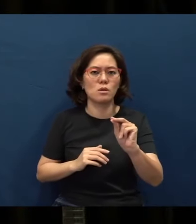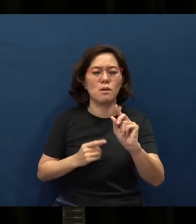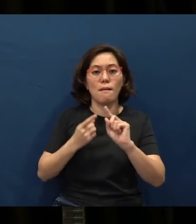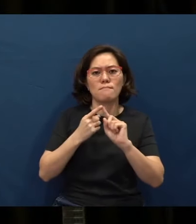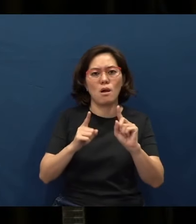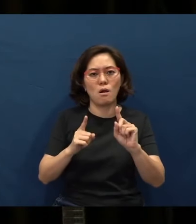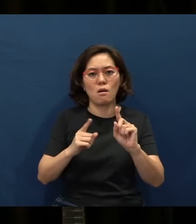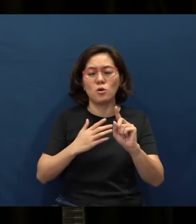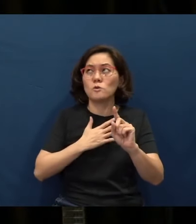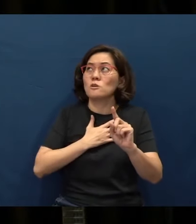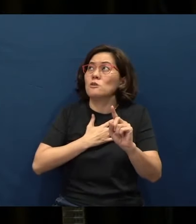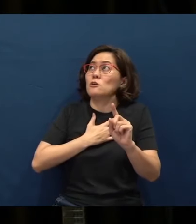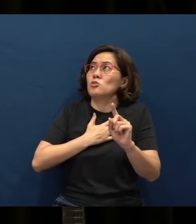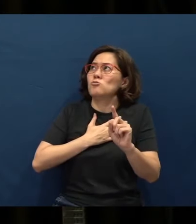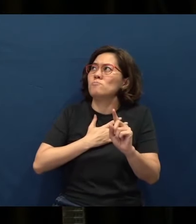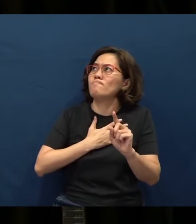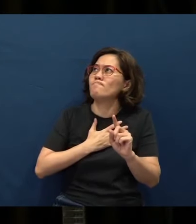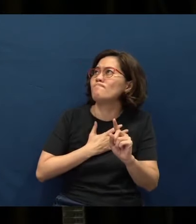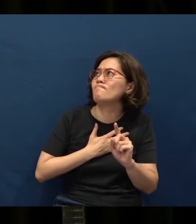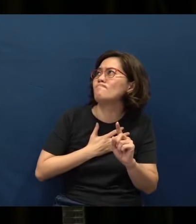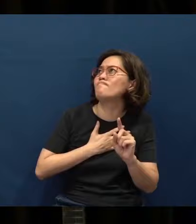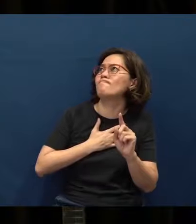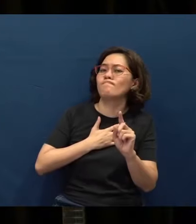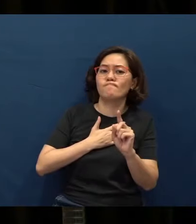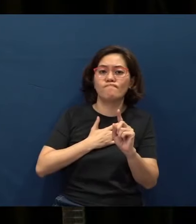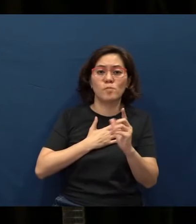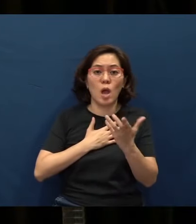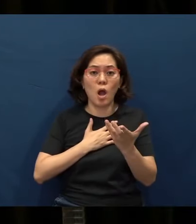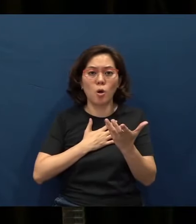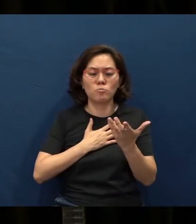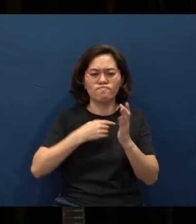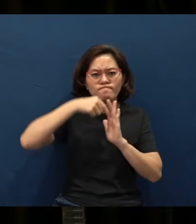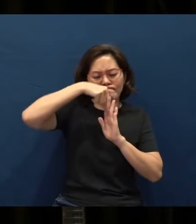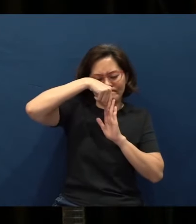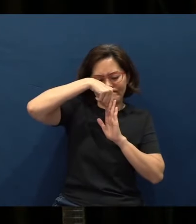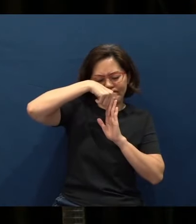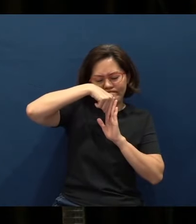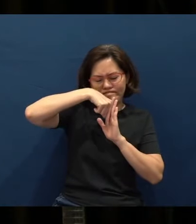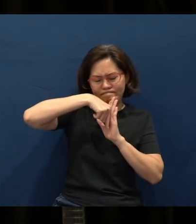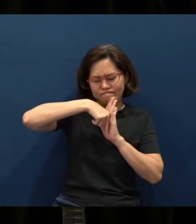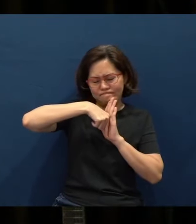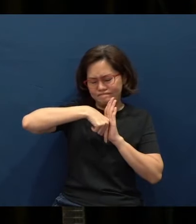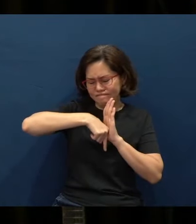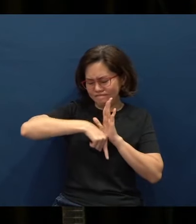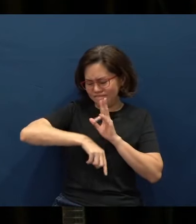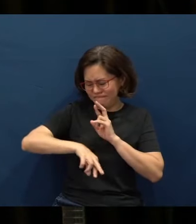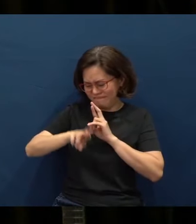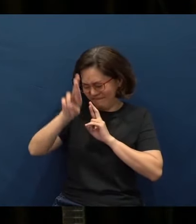but the fear of the Lord came over me in the form of a deep, deep respect and reverence for God.